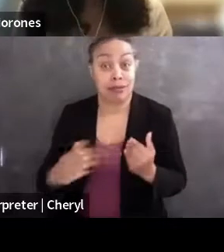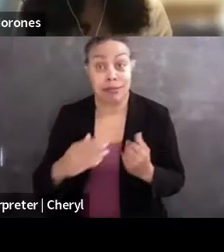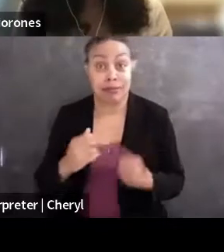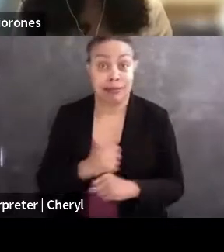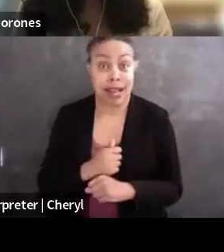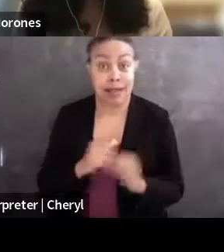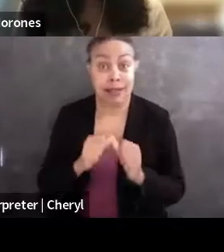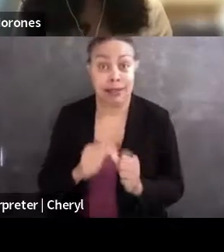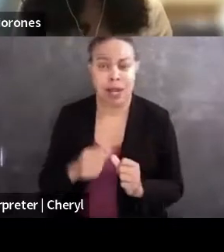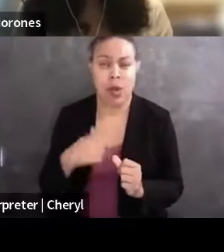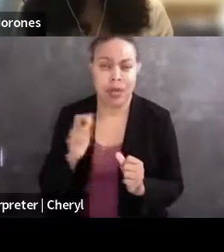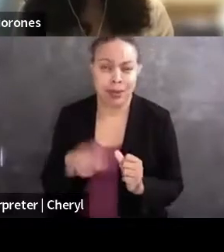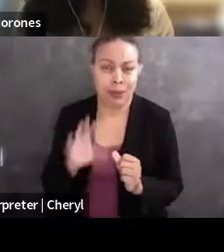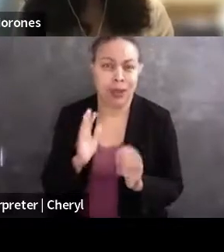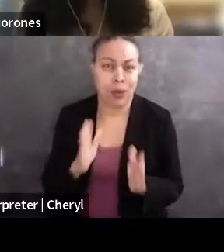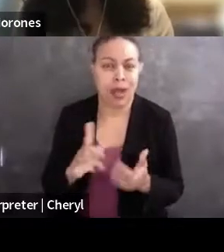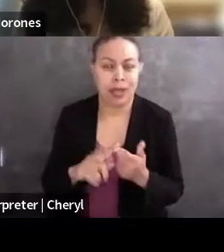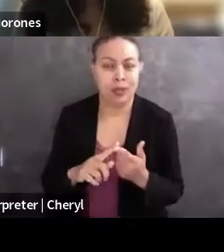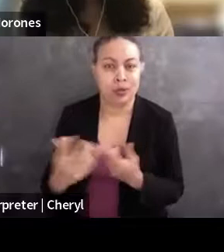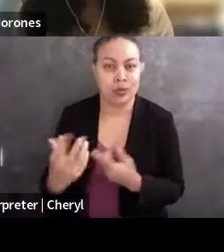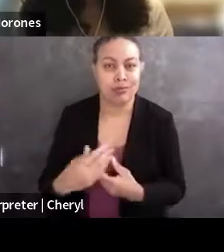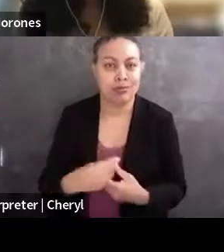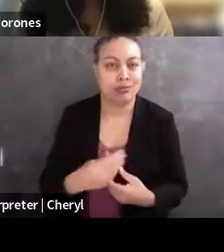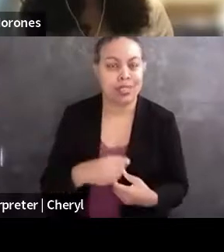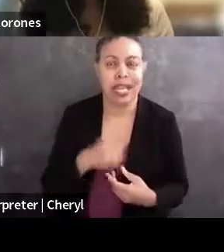to find ways to not overlook those systemic failures.